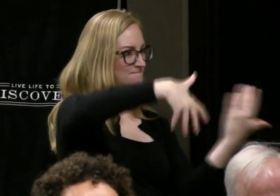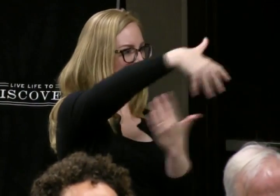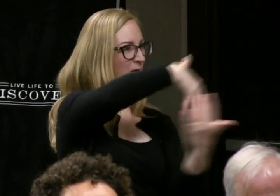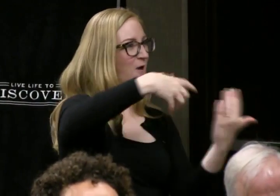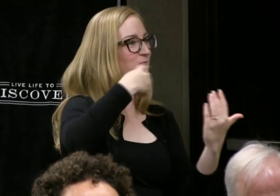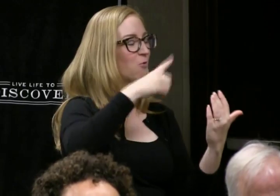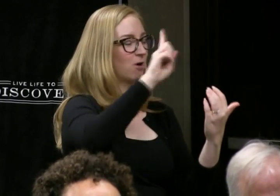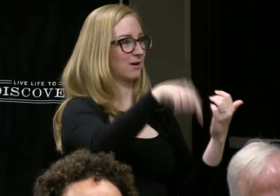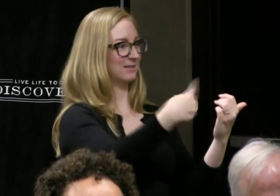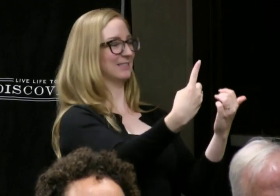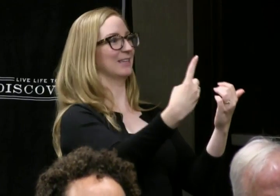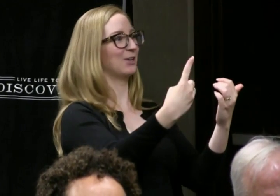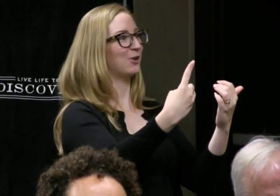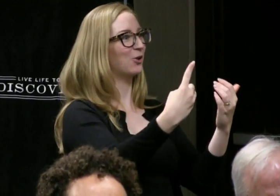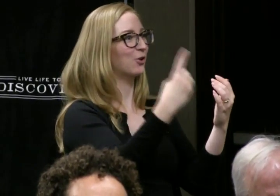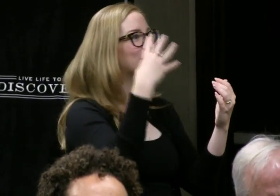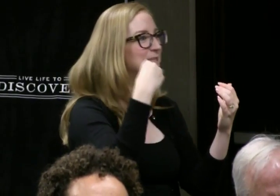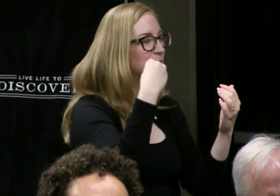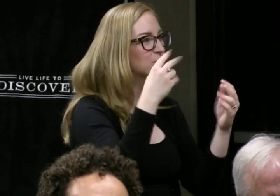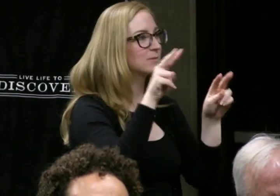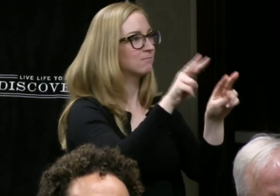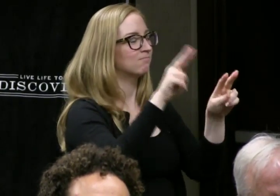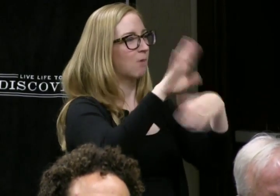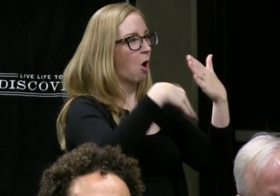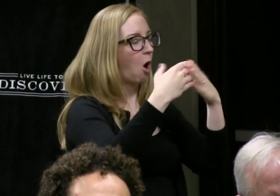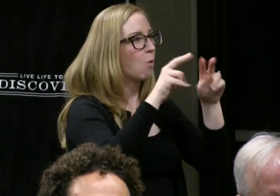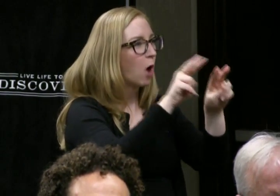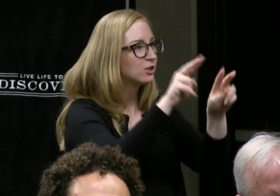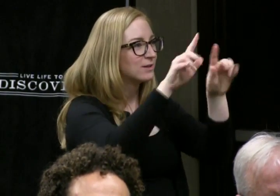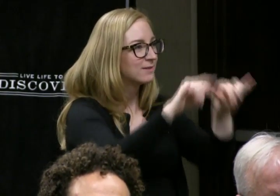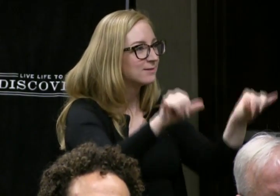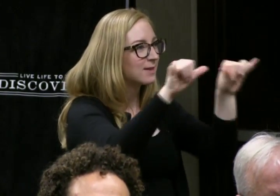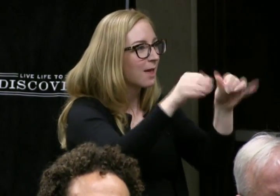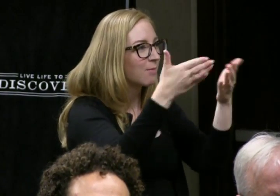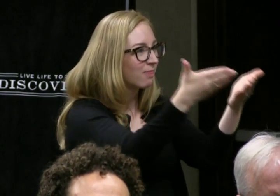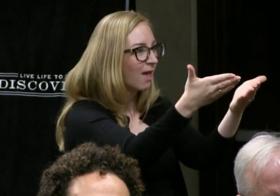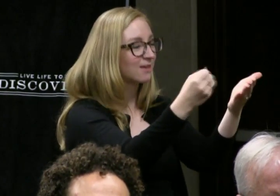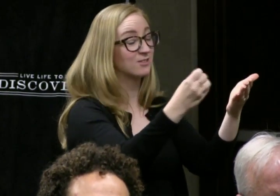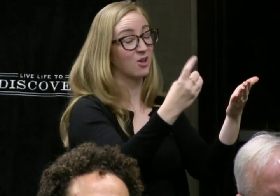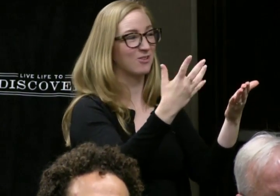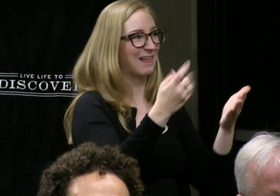it was kind really thrilling and a little strange and unnerving and very exciting.